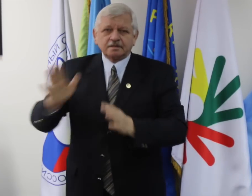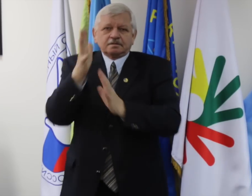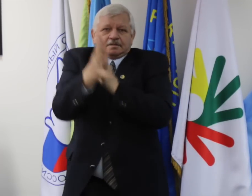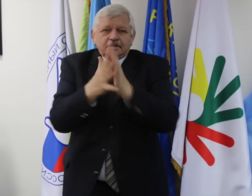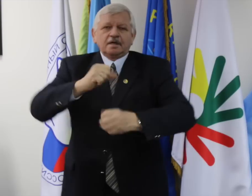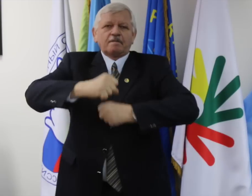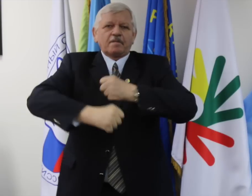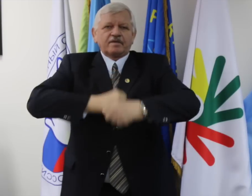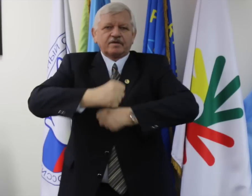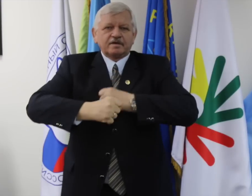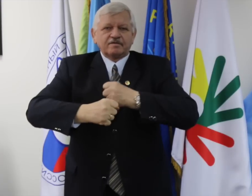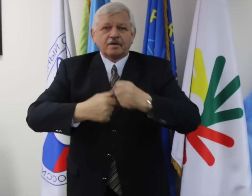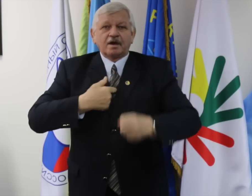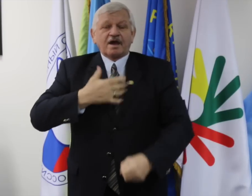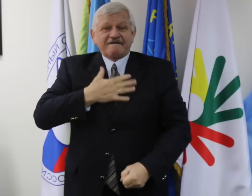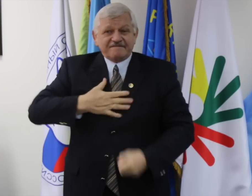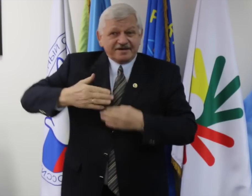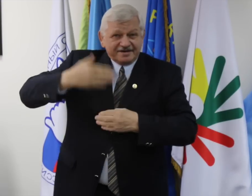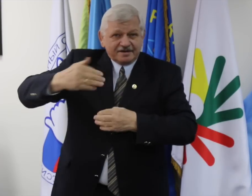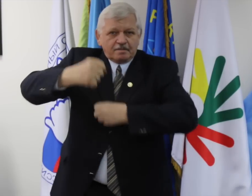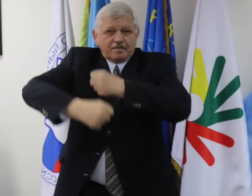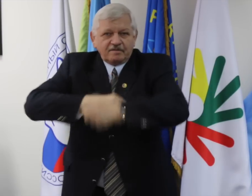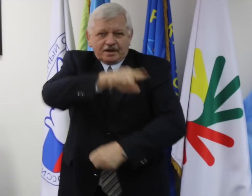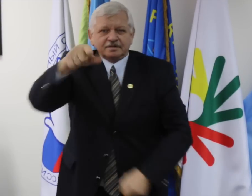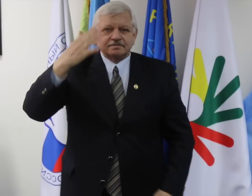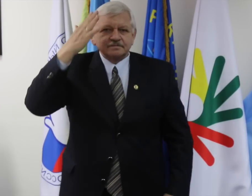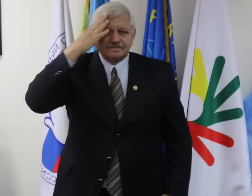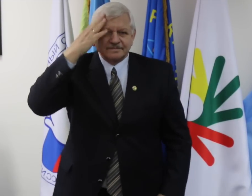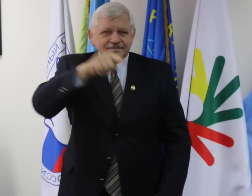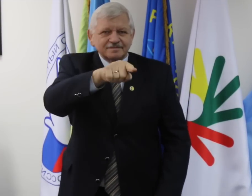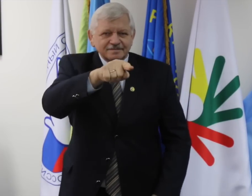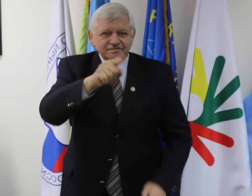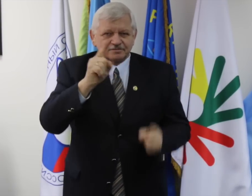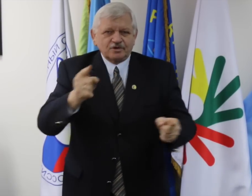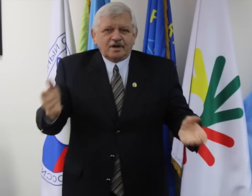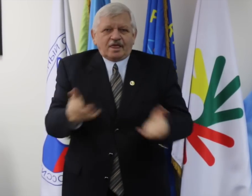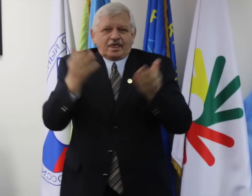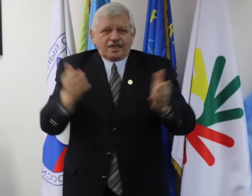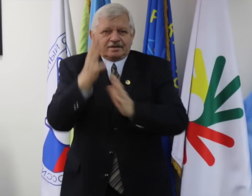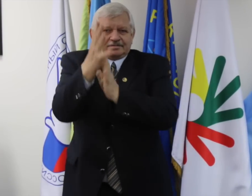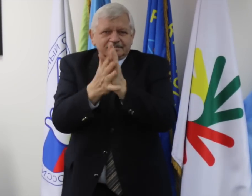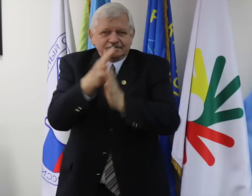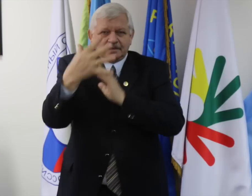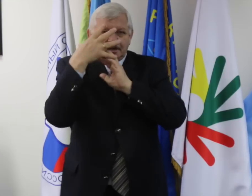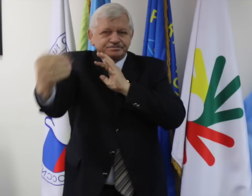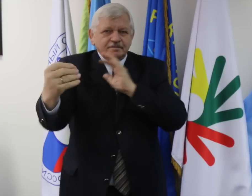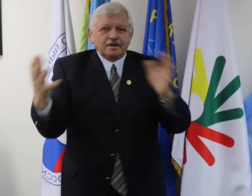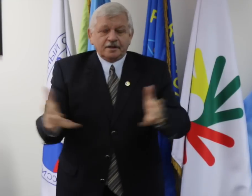The Russian name of Medvedev mean “bear” so here is the Russian sign for the “bear”. Remember this sign for “bear” from this point